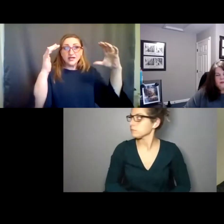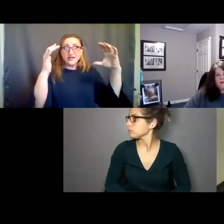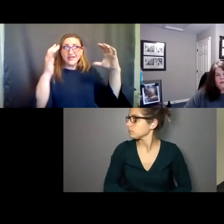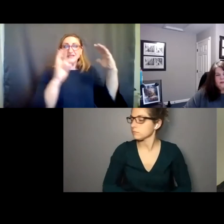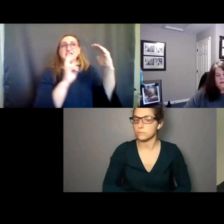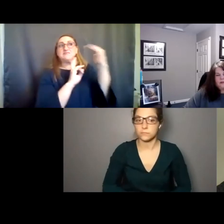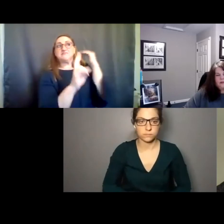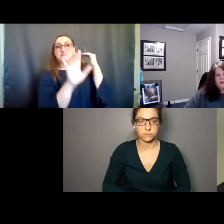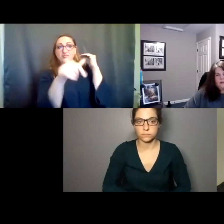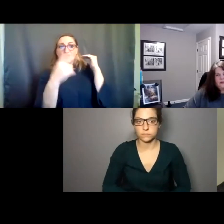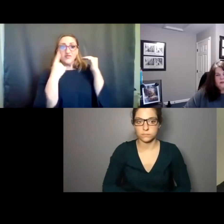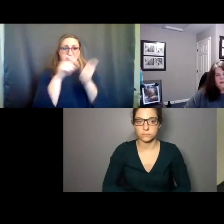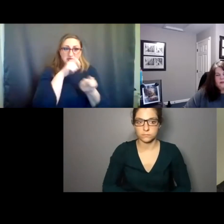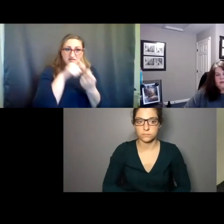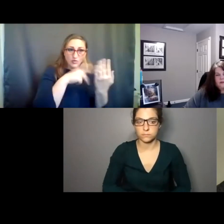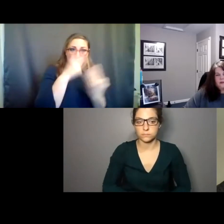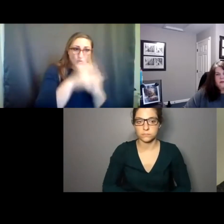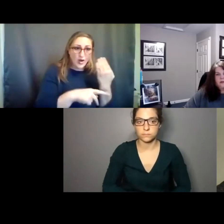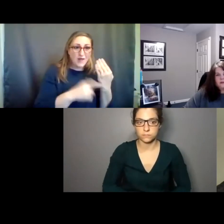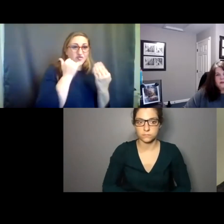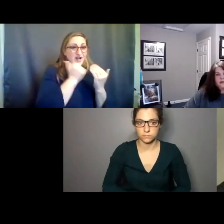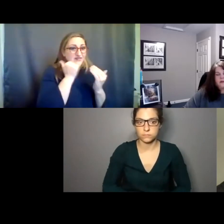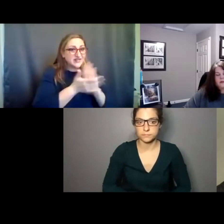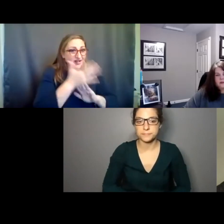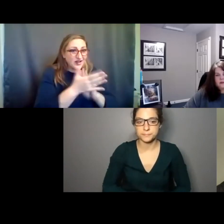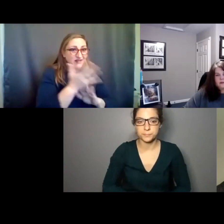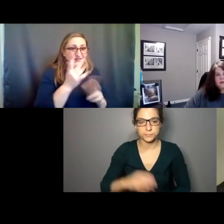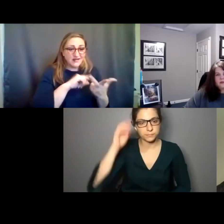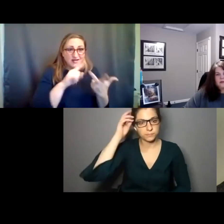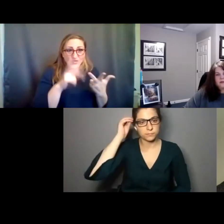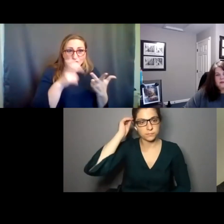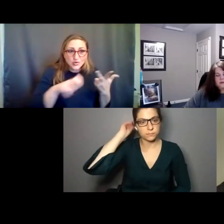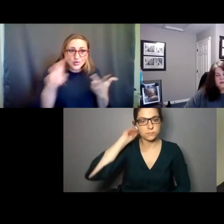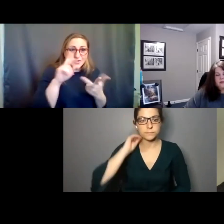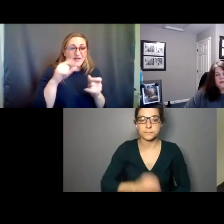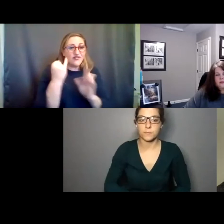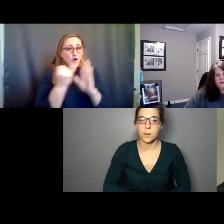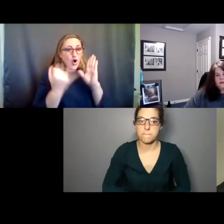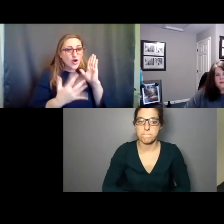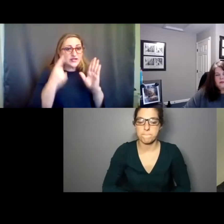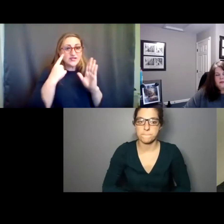envision for, like, programming, for operations, for touring, especially for artists and